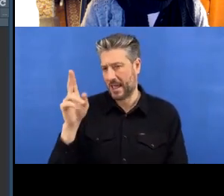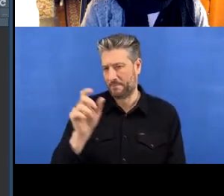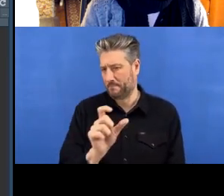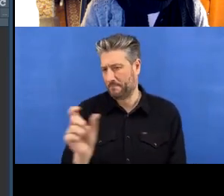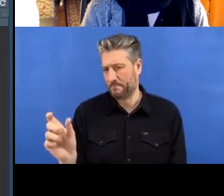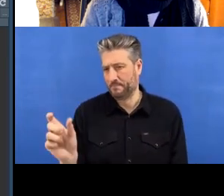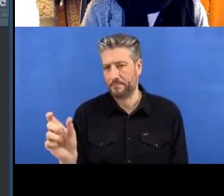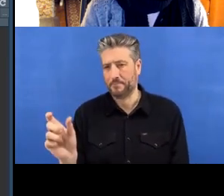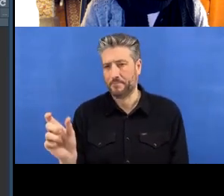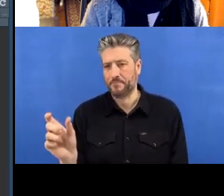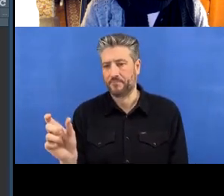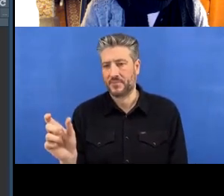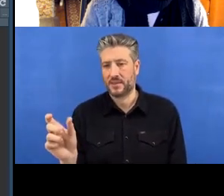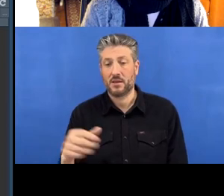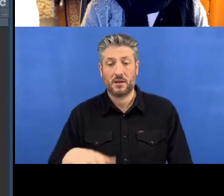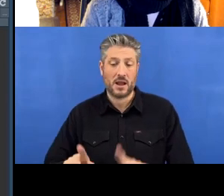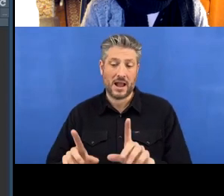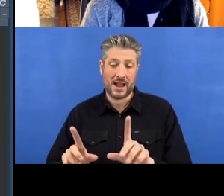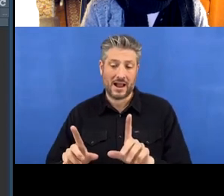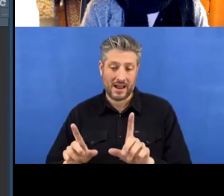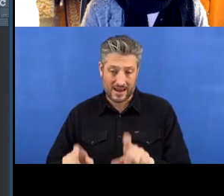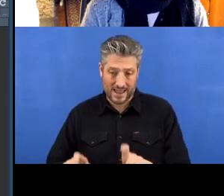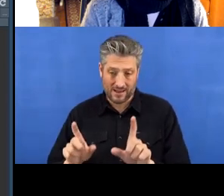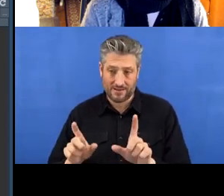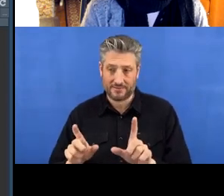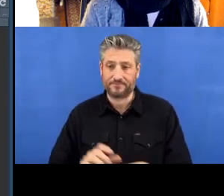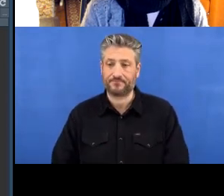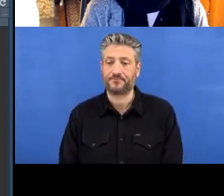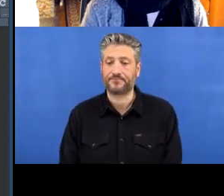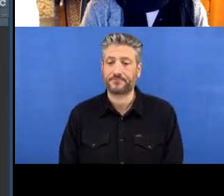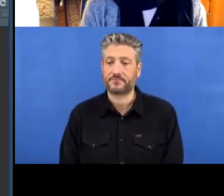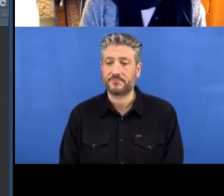Then when I click 'Add repository', you can see that this button appears